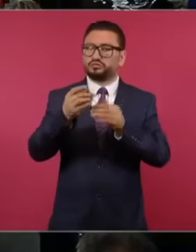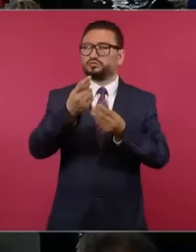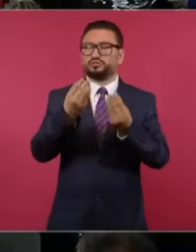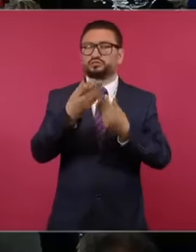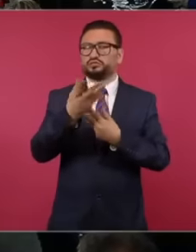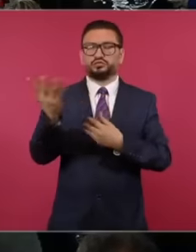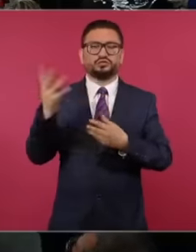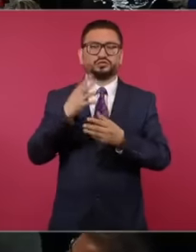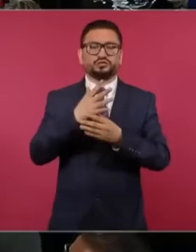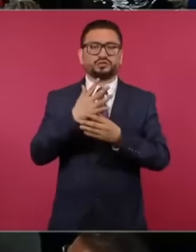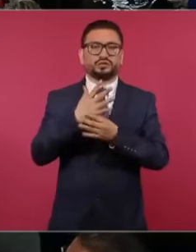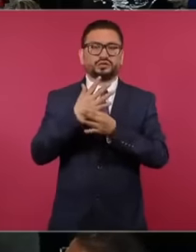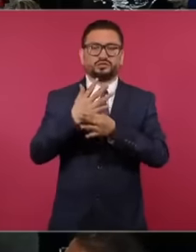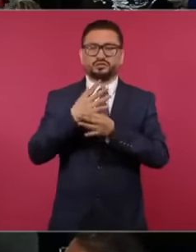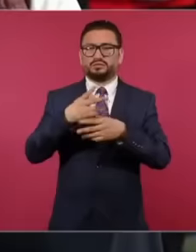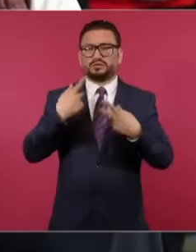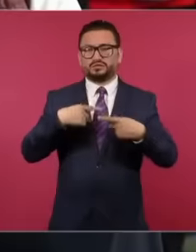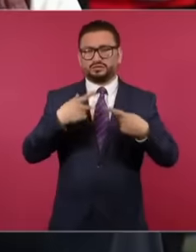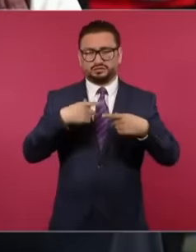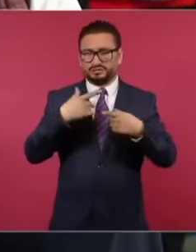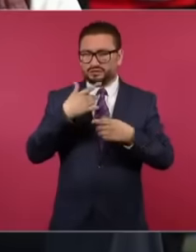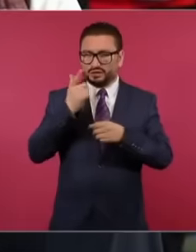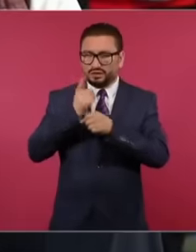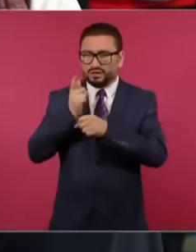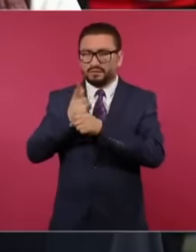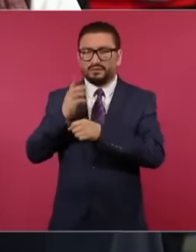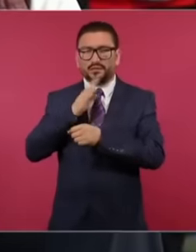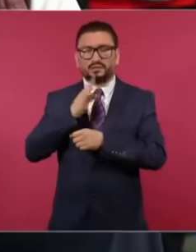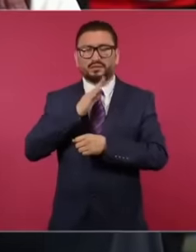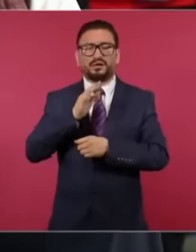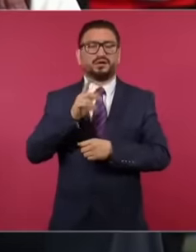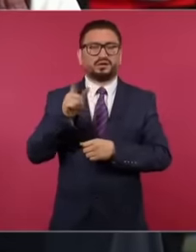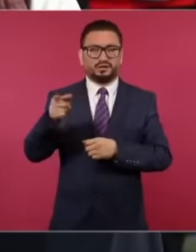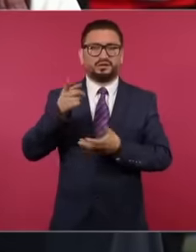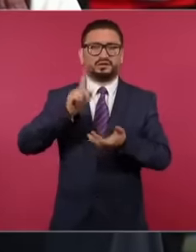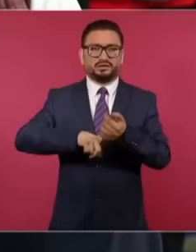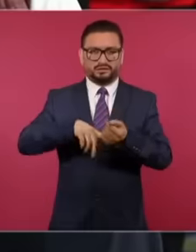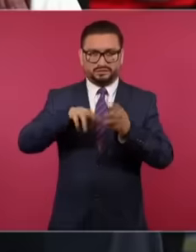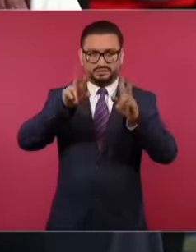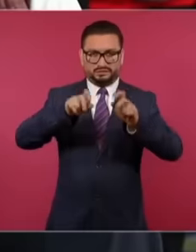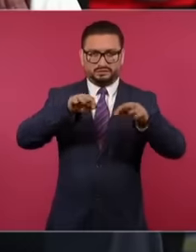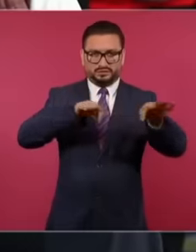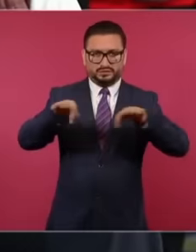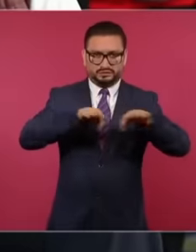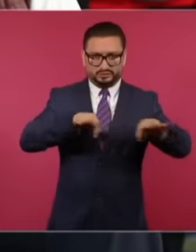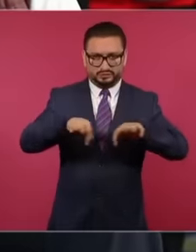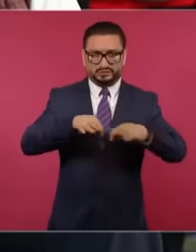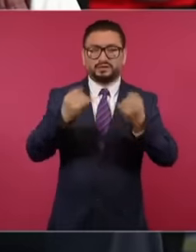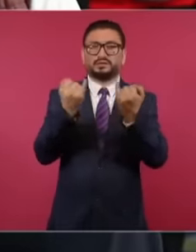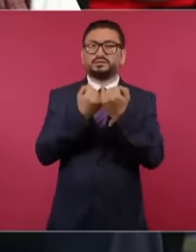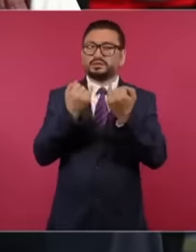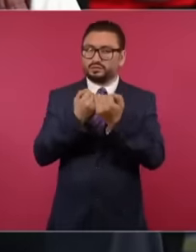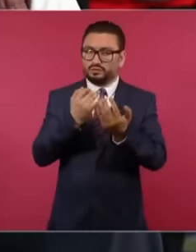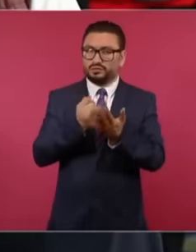there have been many other anomalies of labor nature but also tax nature practically